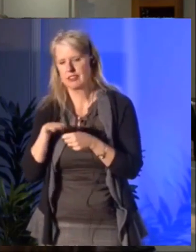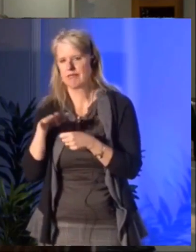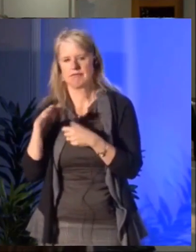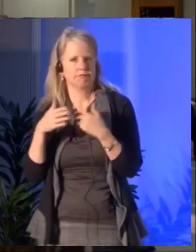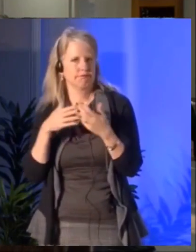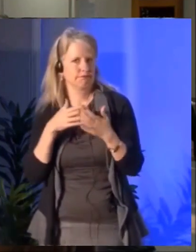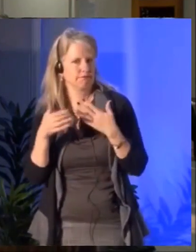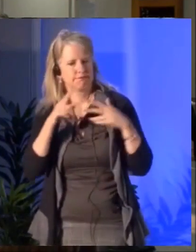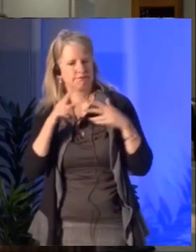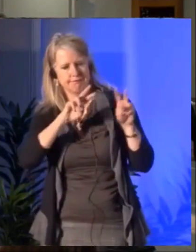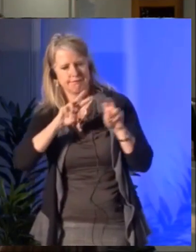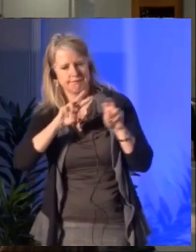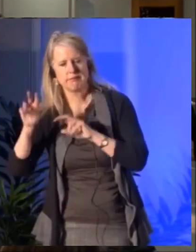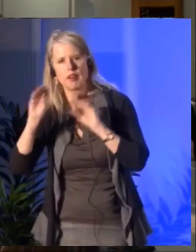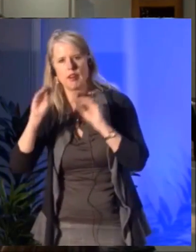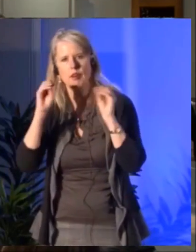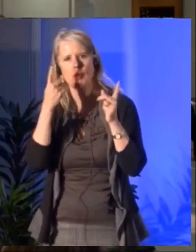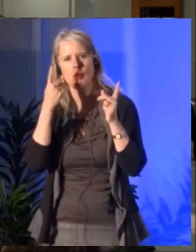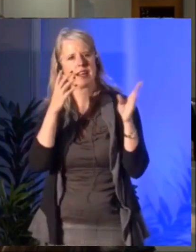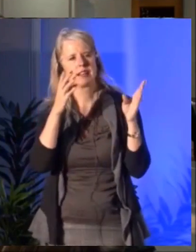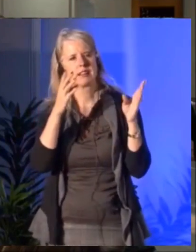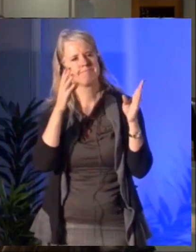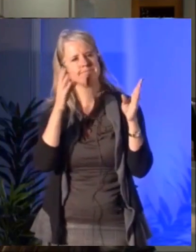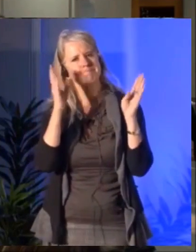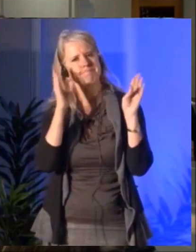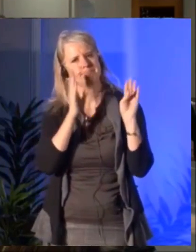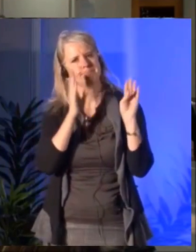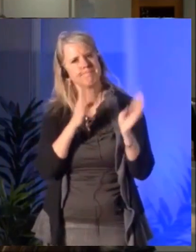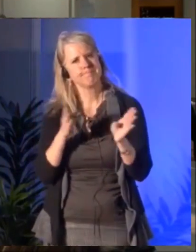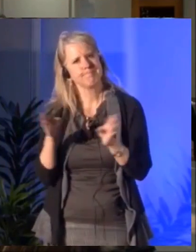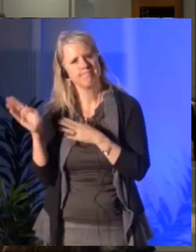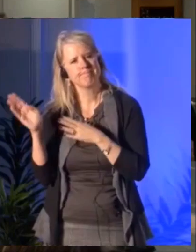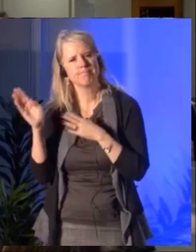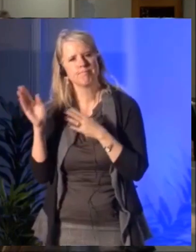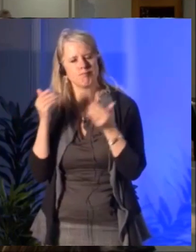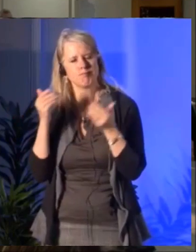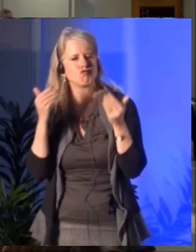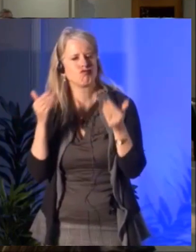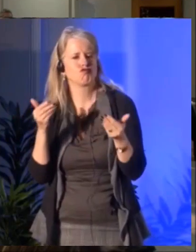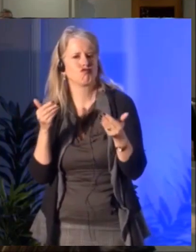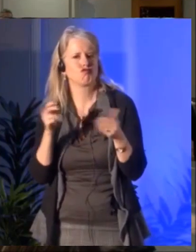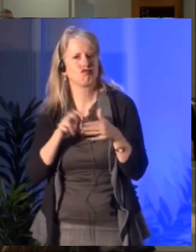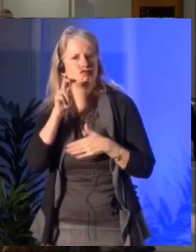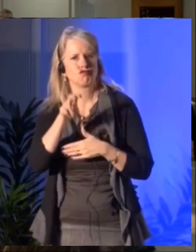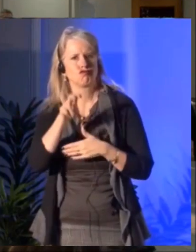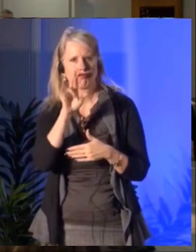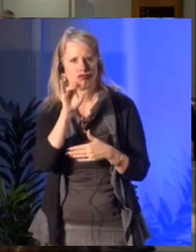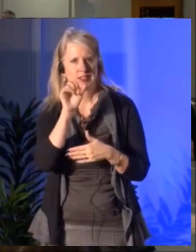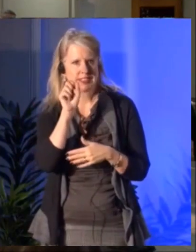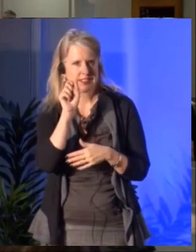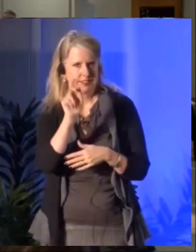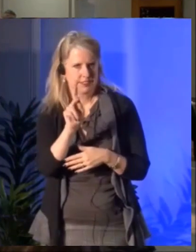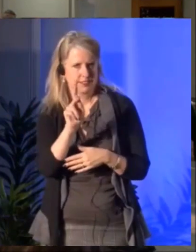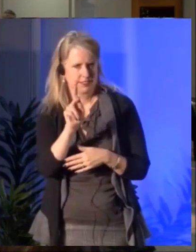whether regionally, however you look at it no one's kind of prepared right now to take a risk.